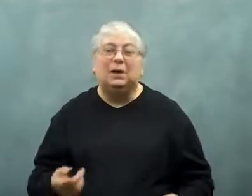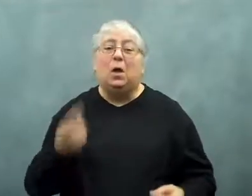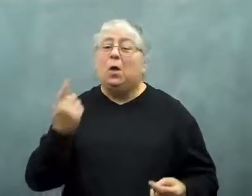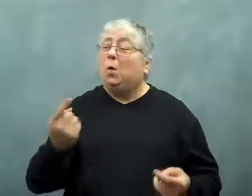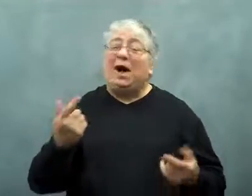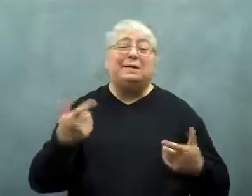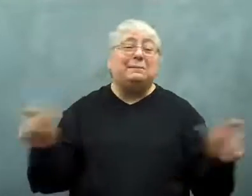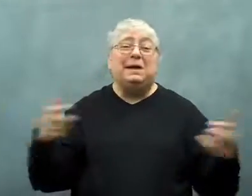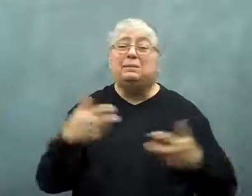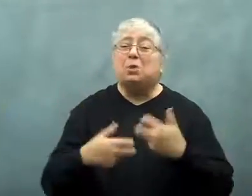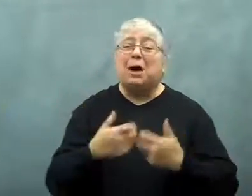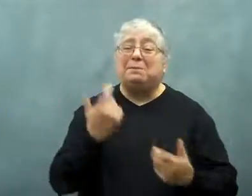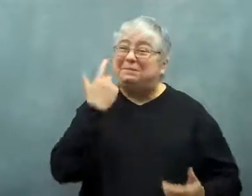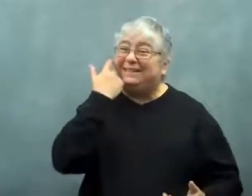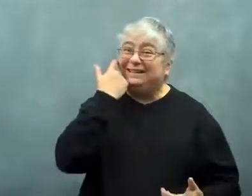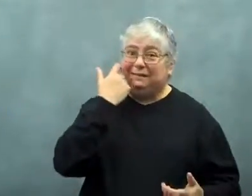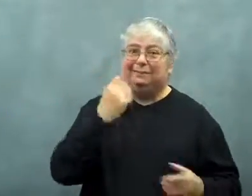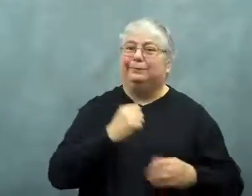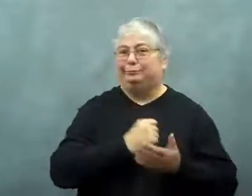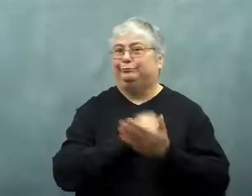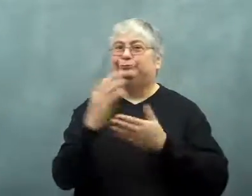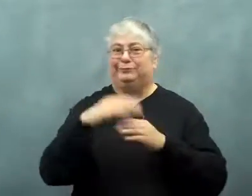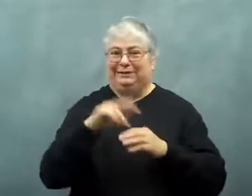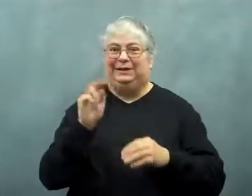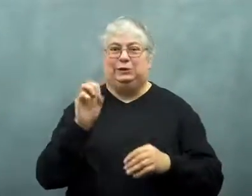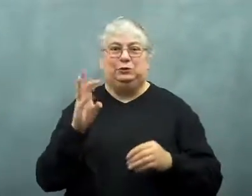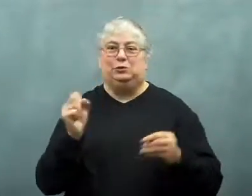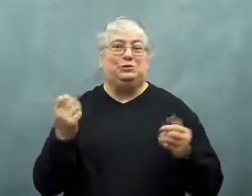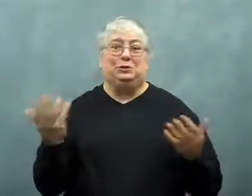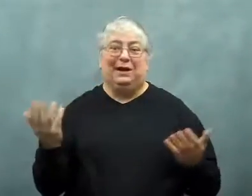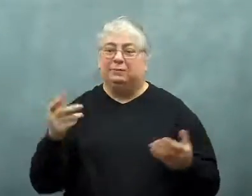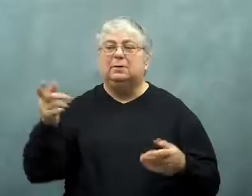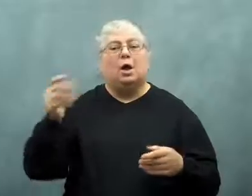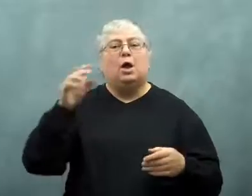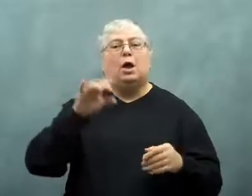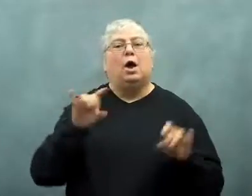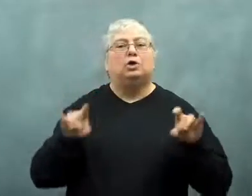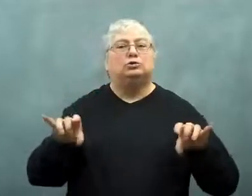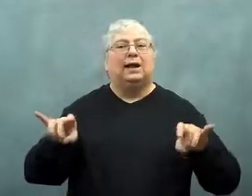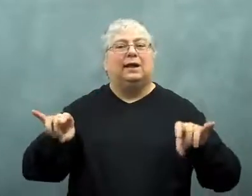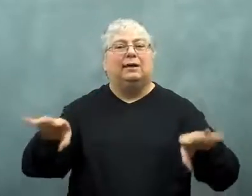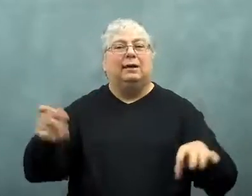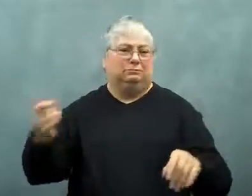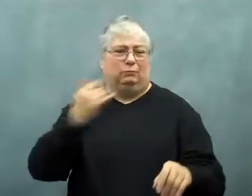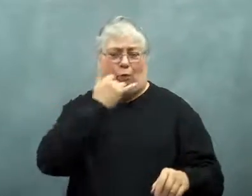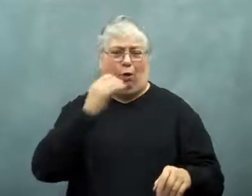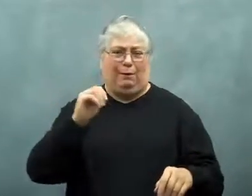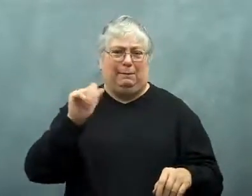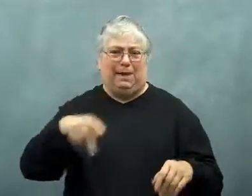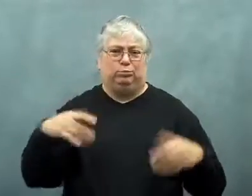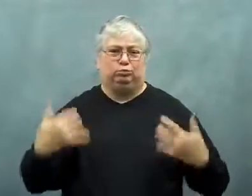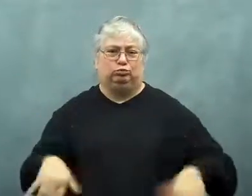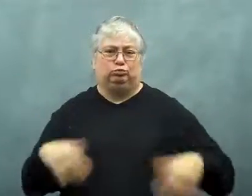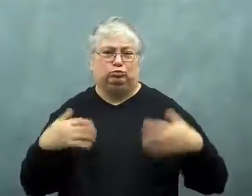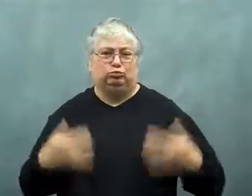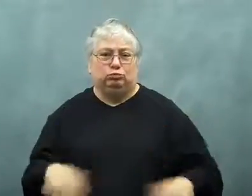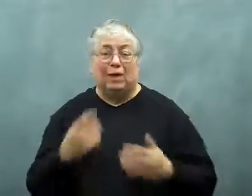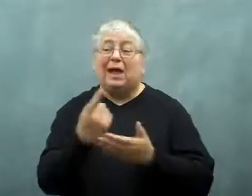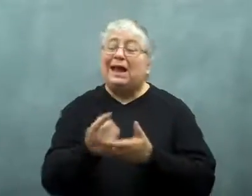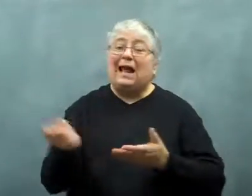One big problem with it was in the news recently.